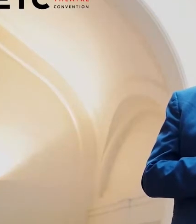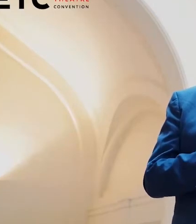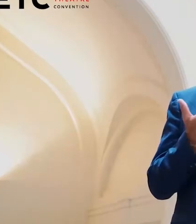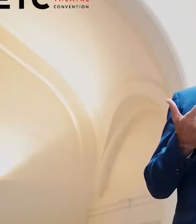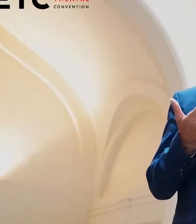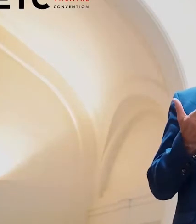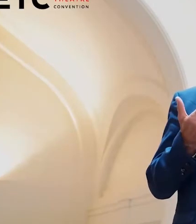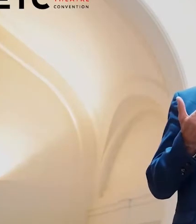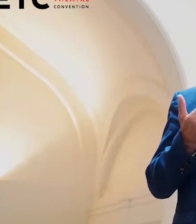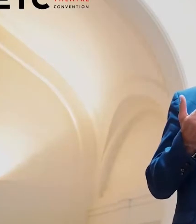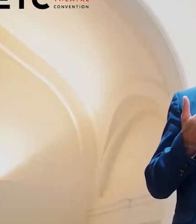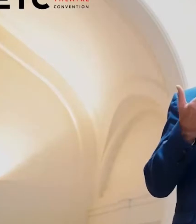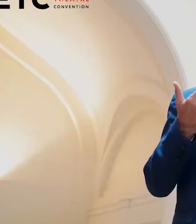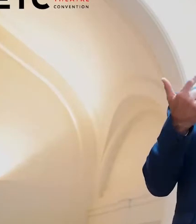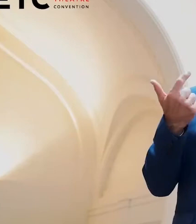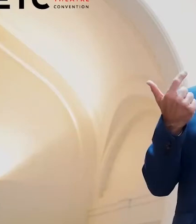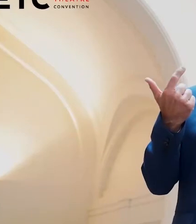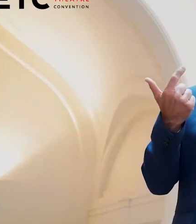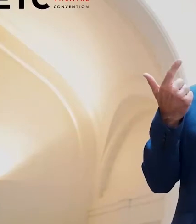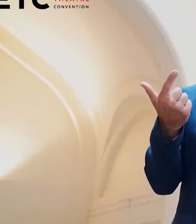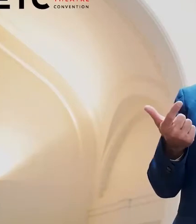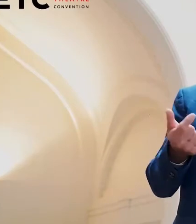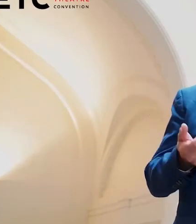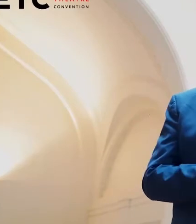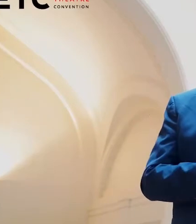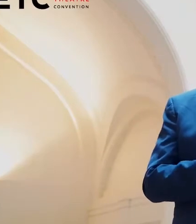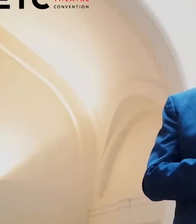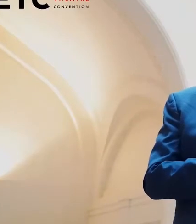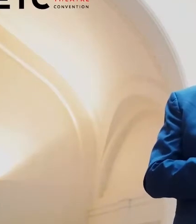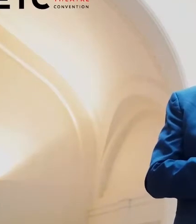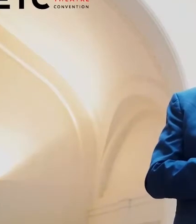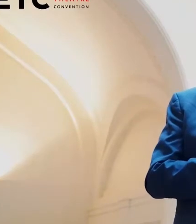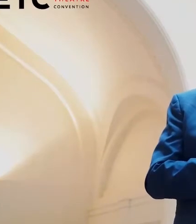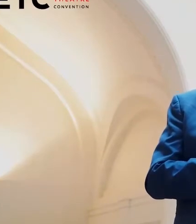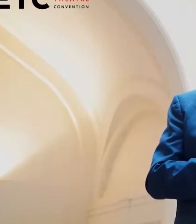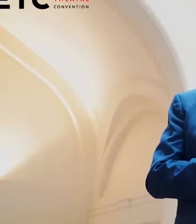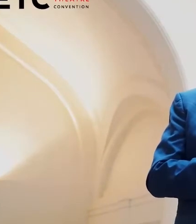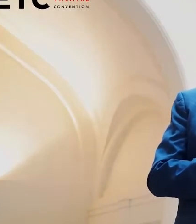Secondly, participatory readings of new translated texts